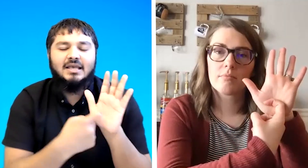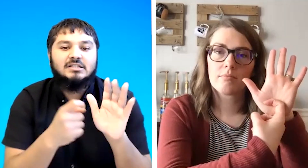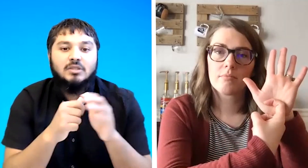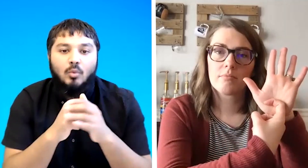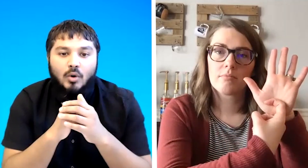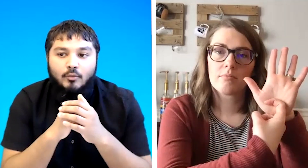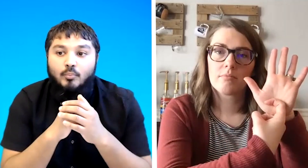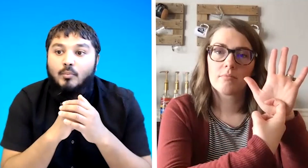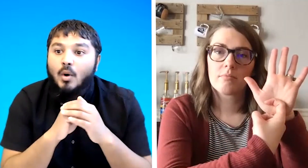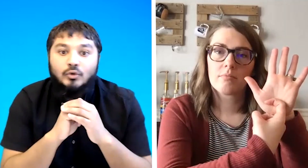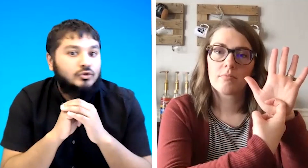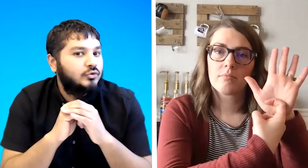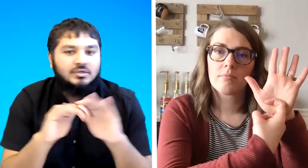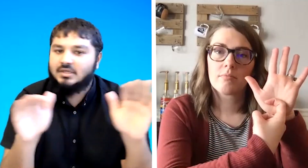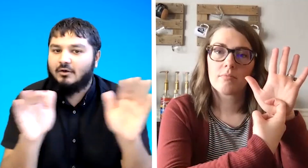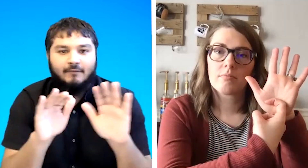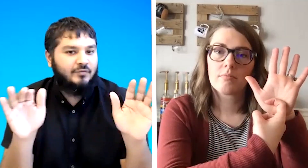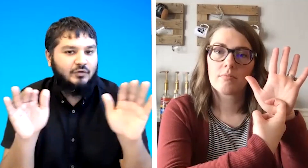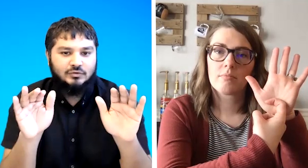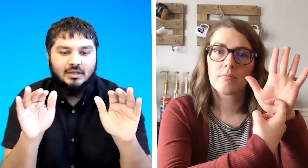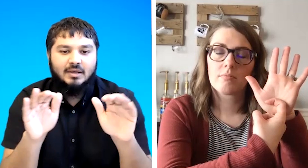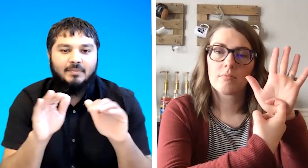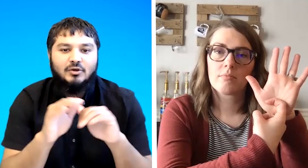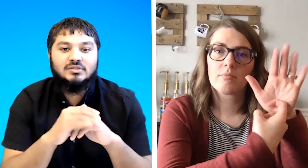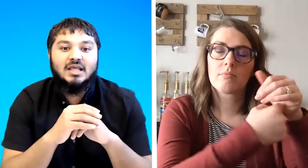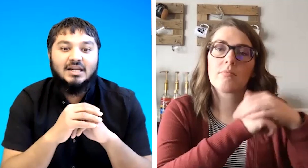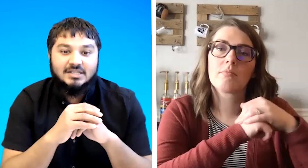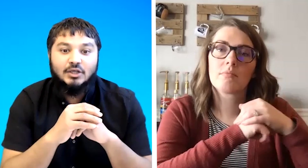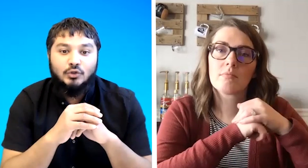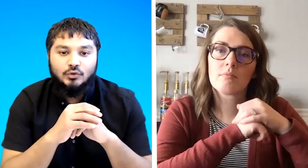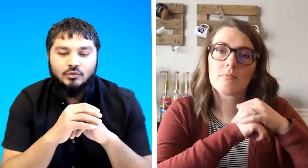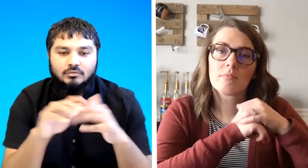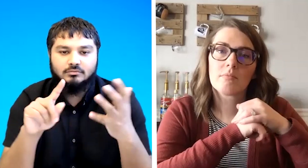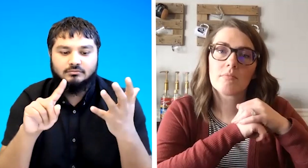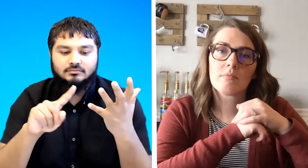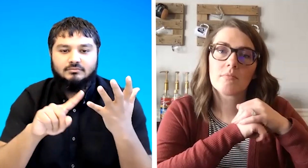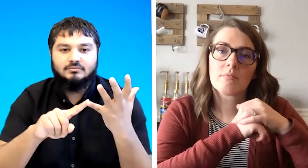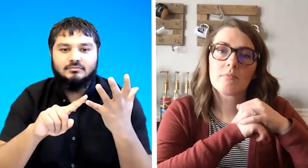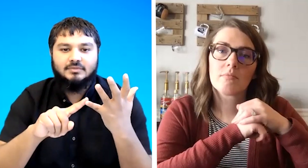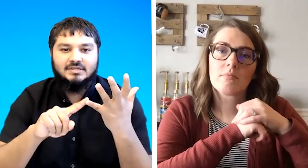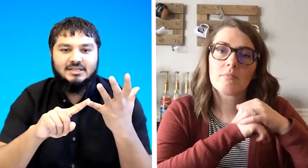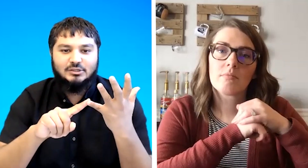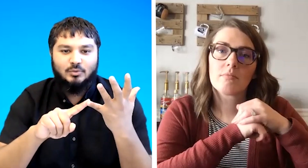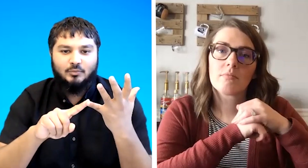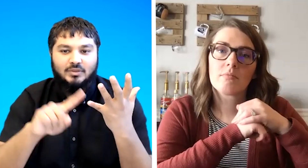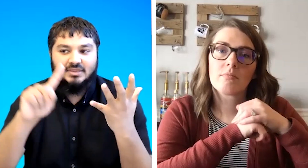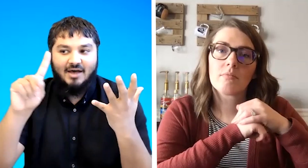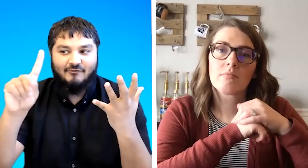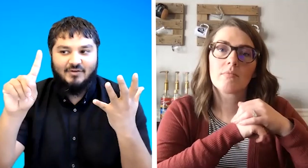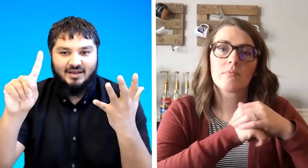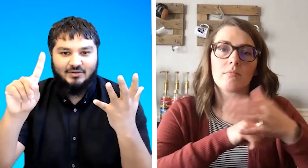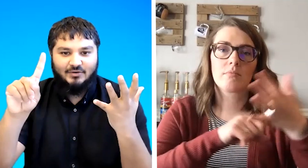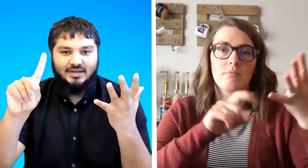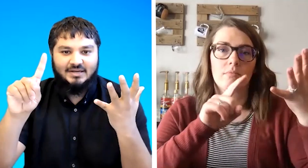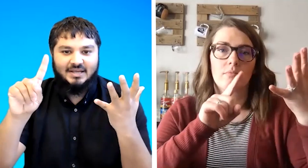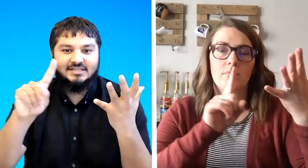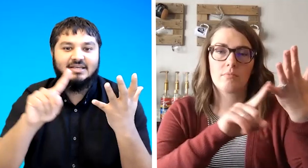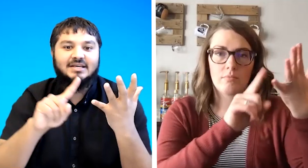is the one more students get confused because the letter u is this one with that finger your index